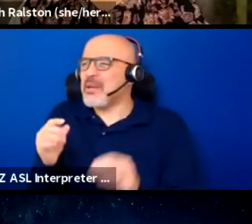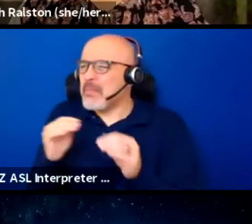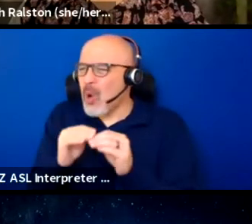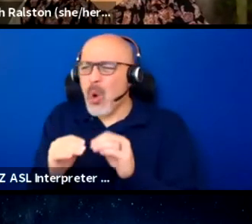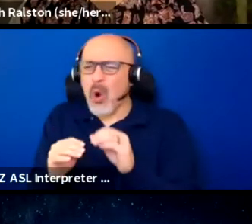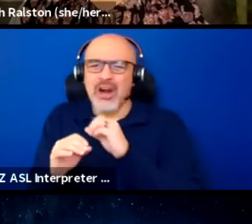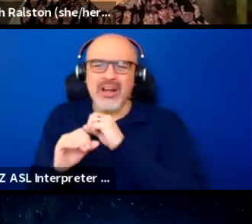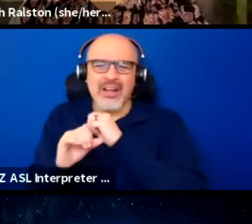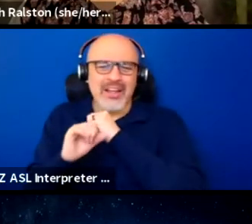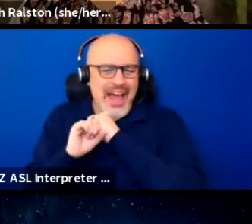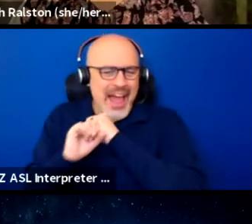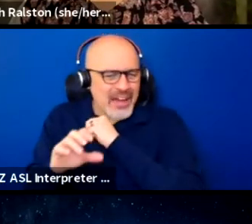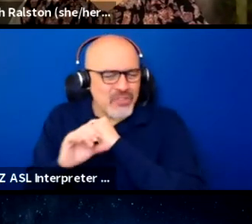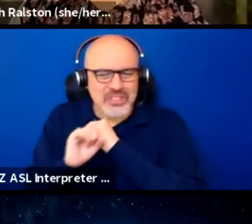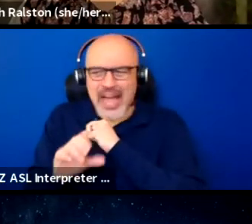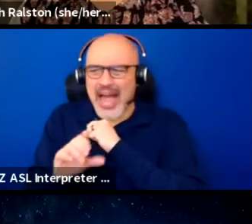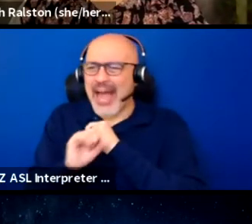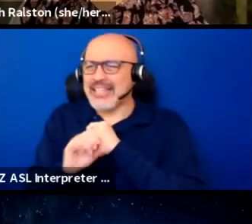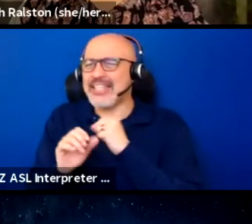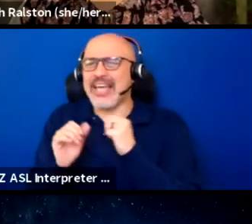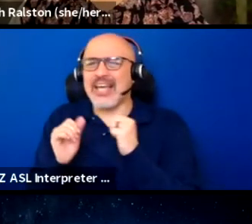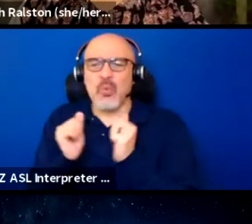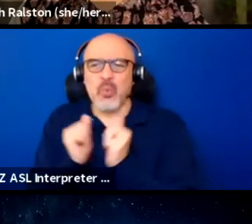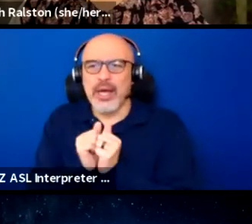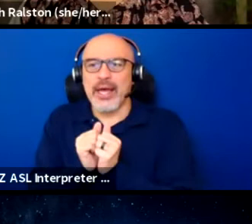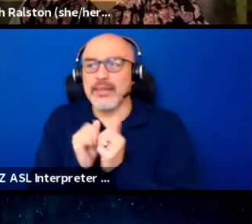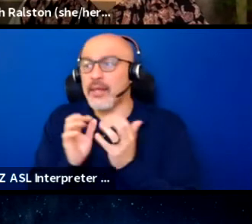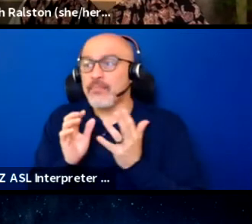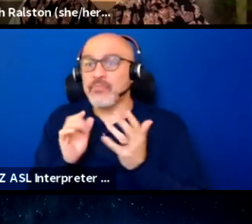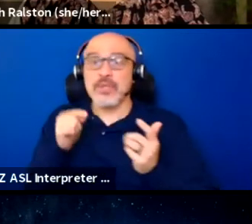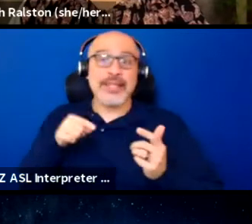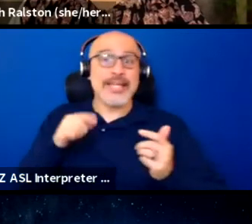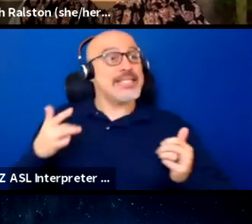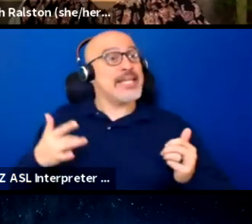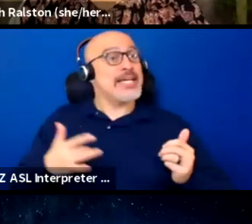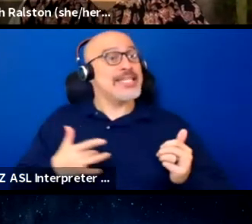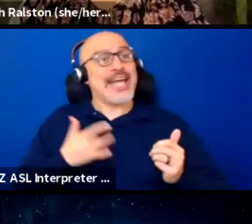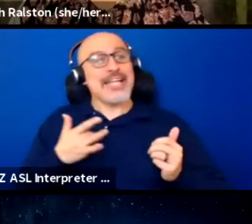this is sensory friendly, or this is, you know,